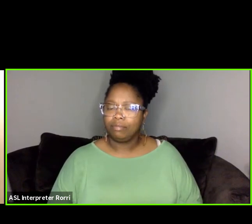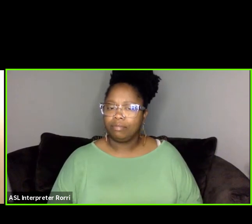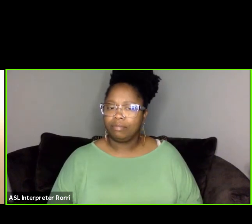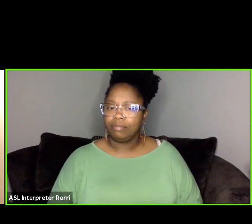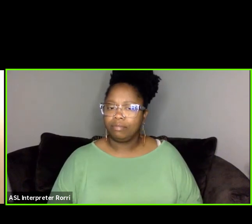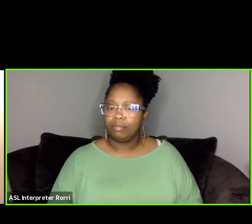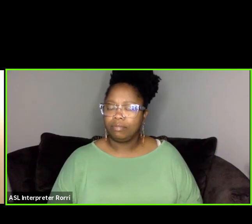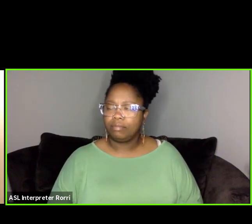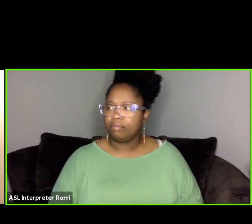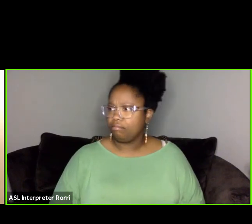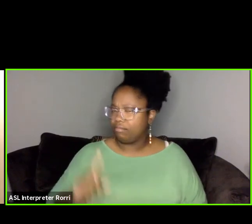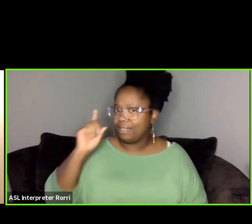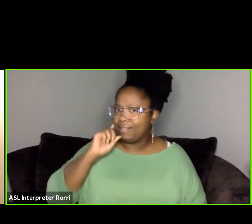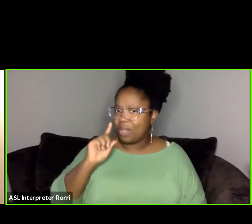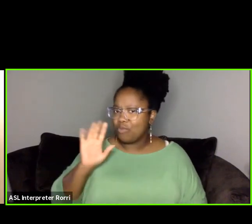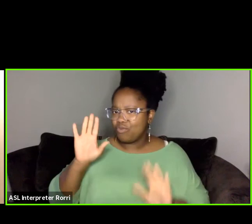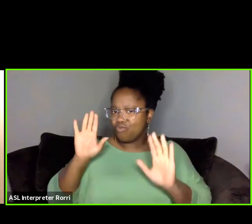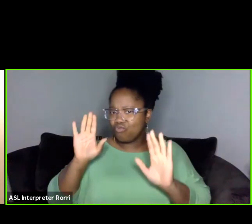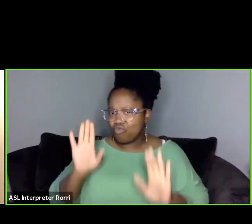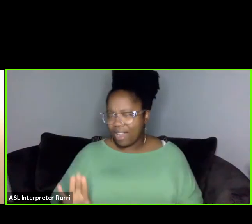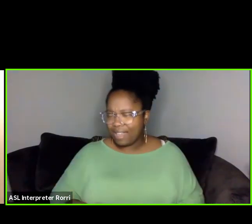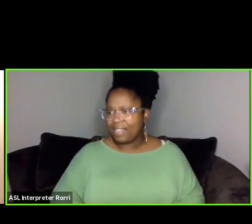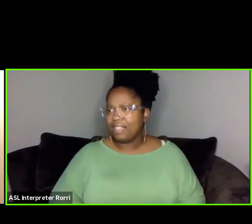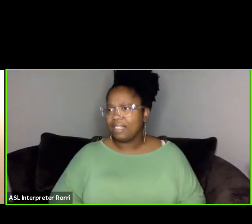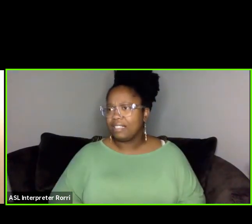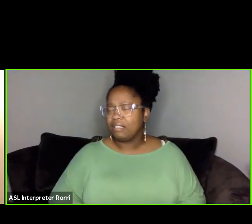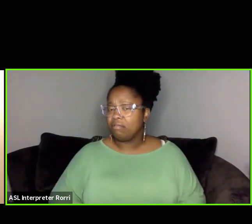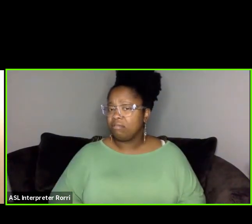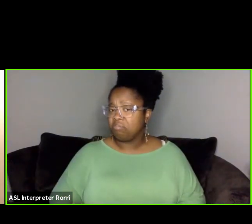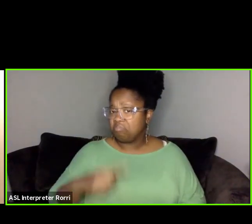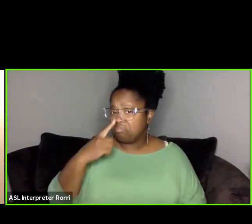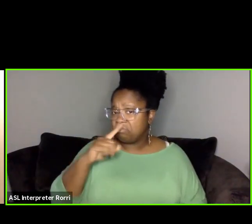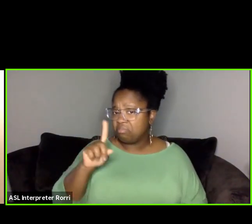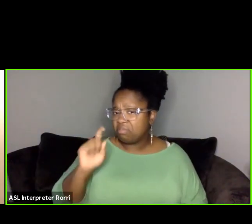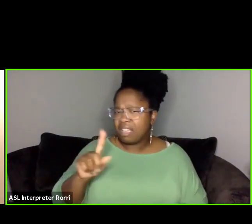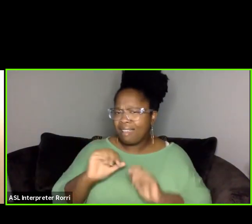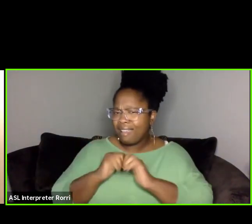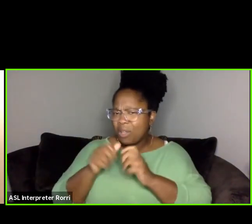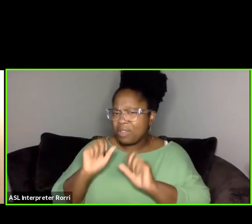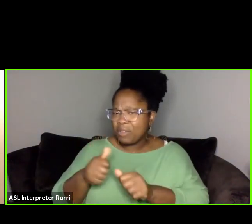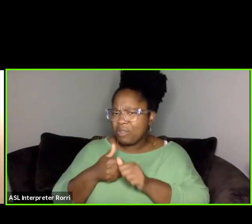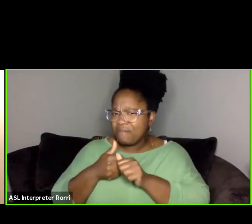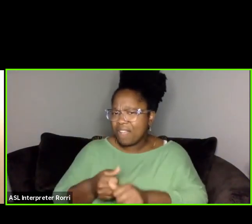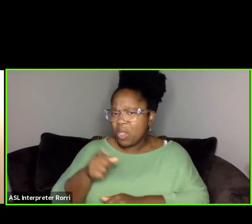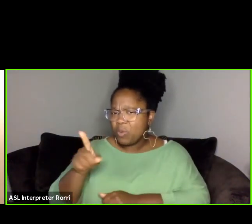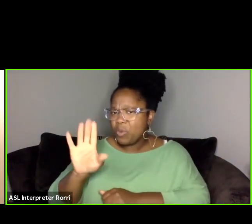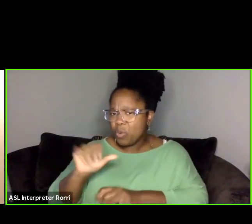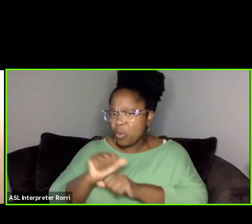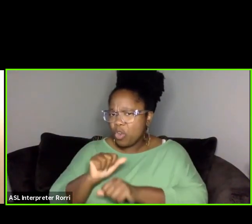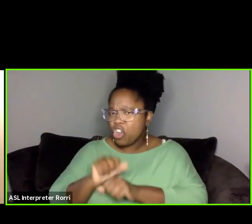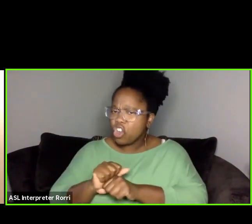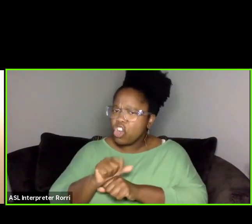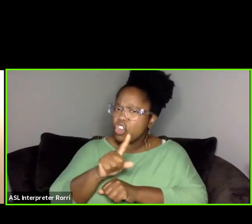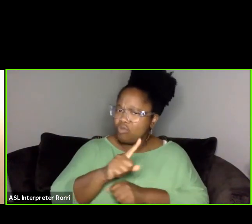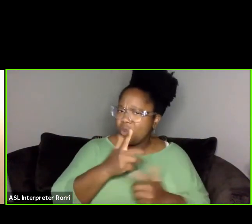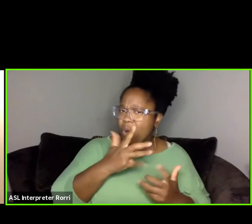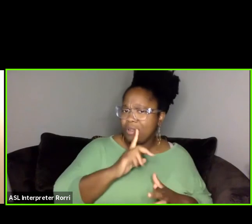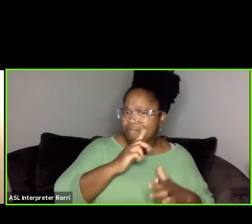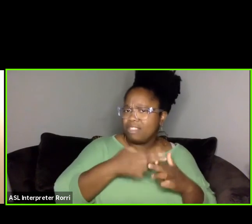Sounds great. Can we ask you how we can follow you and your work aside from the platforms that you have shared with us today?